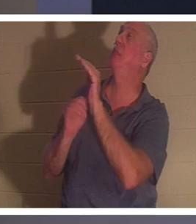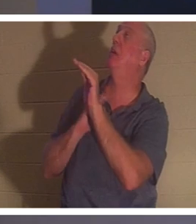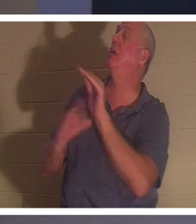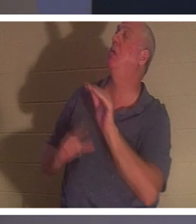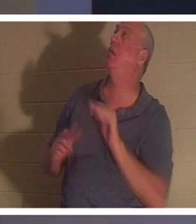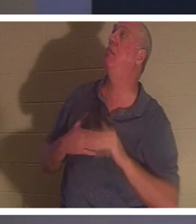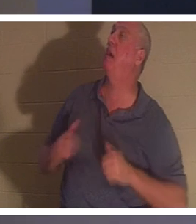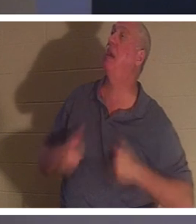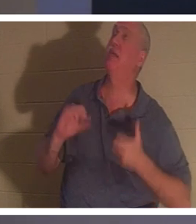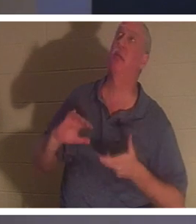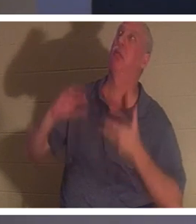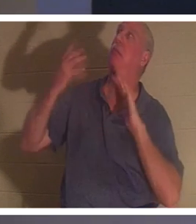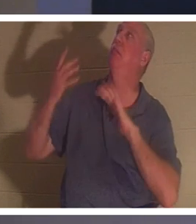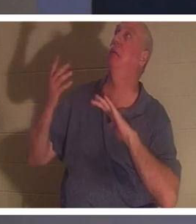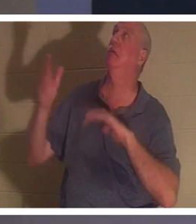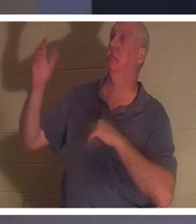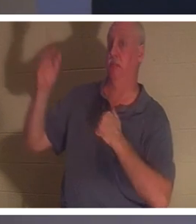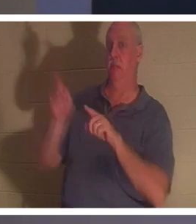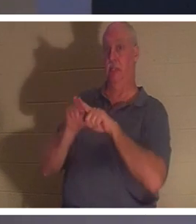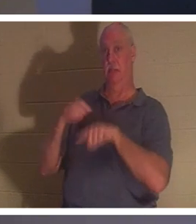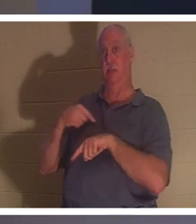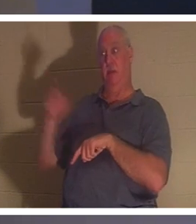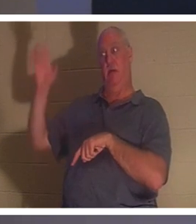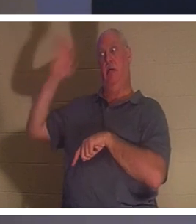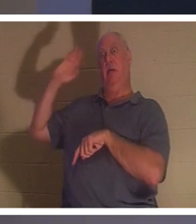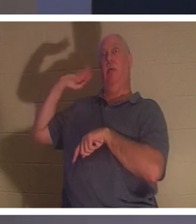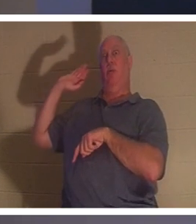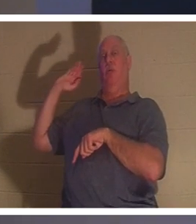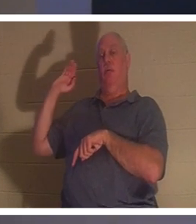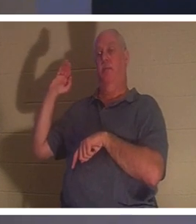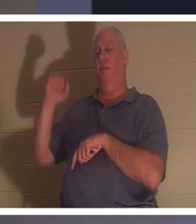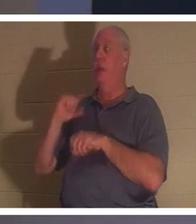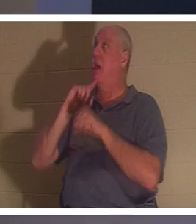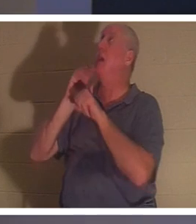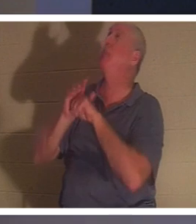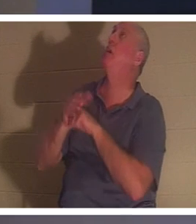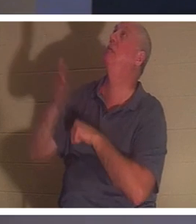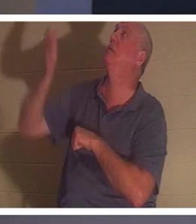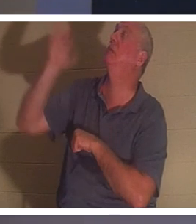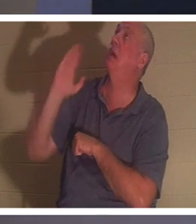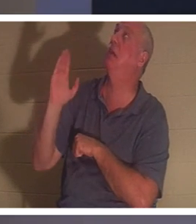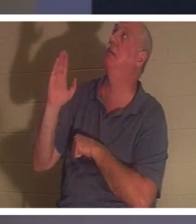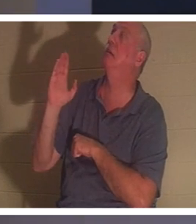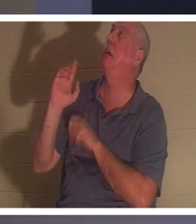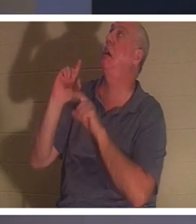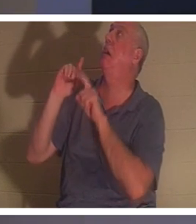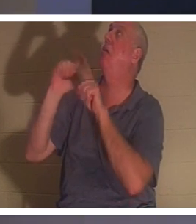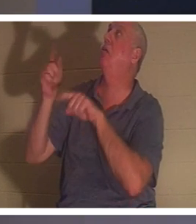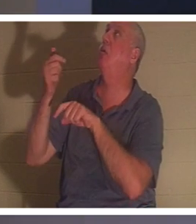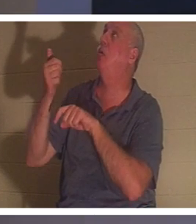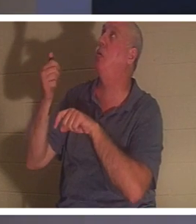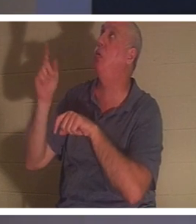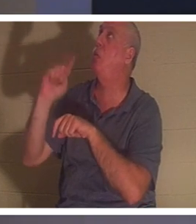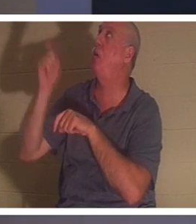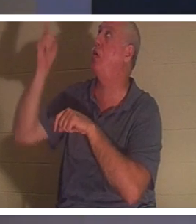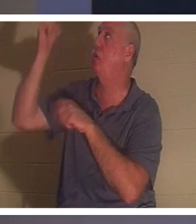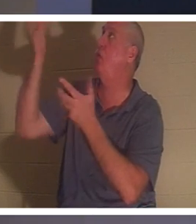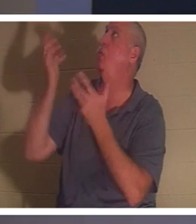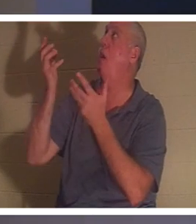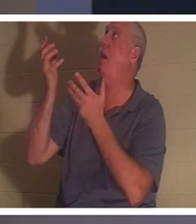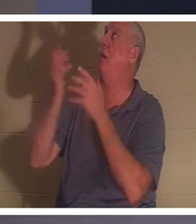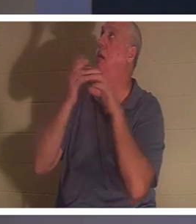did all those years ago. I promised Him, oh God, I'll go wherever you want me to, I'll do. That is